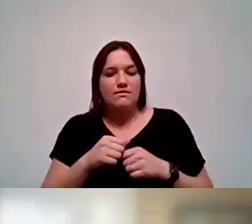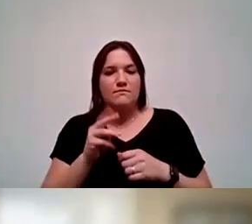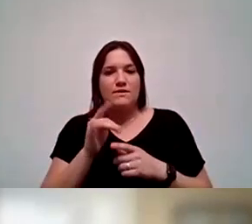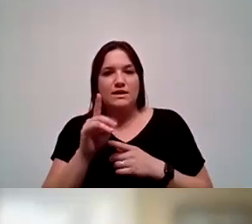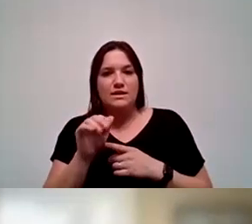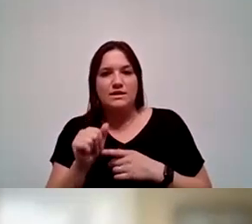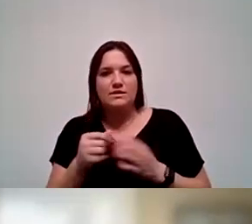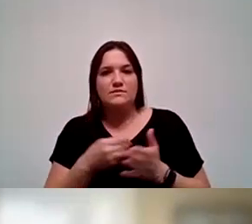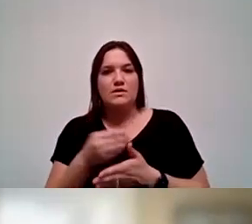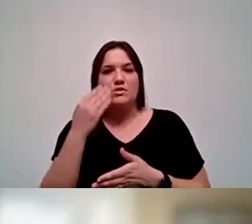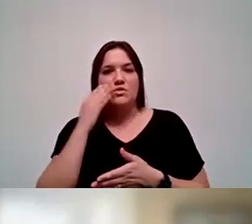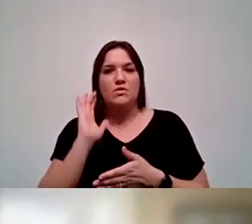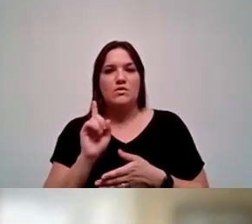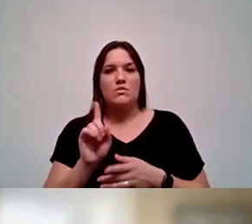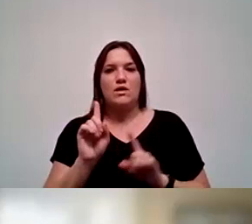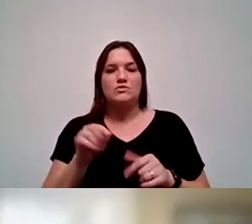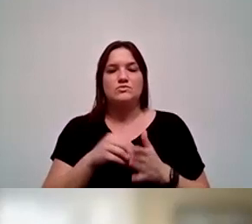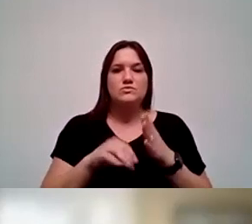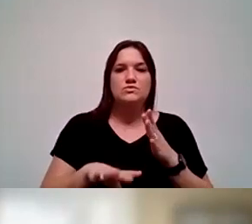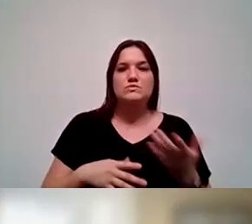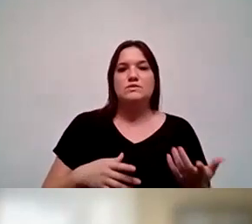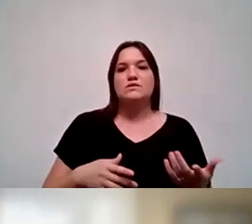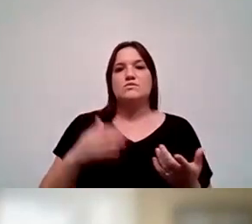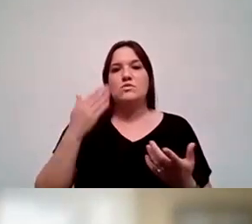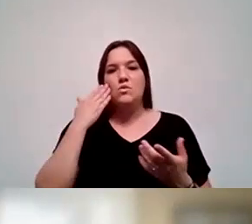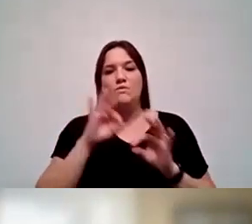knowing where our students go, knowing where their families get information,